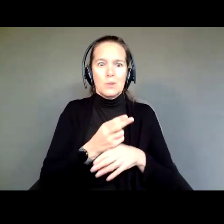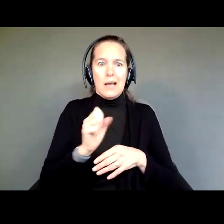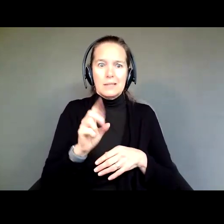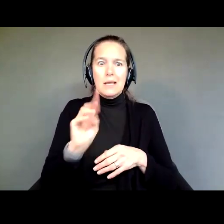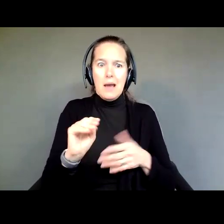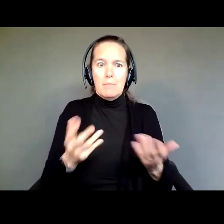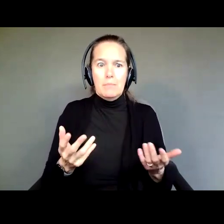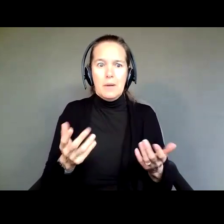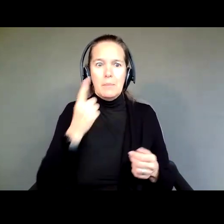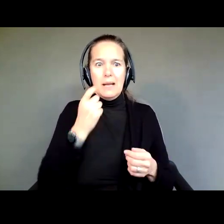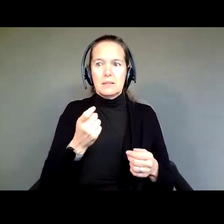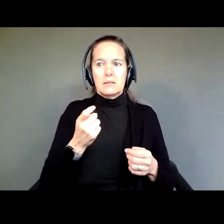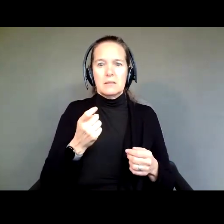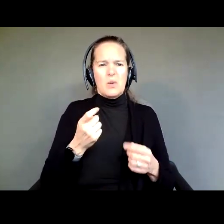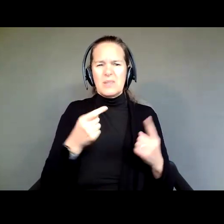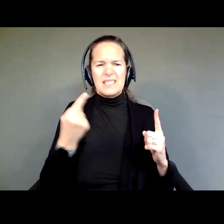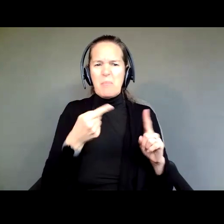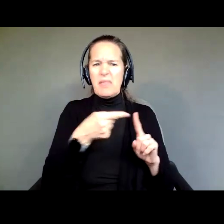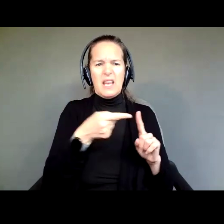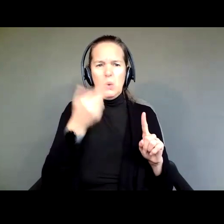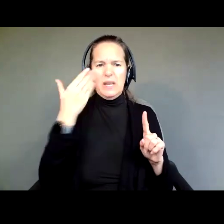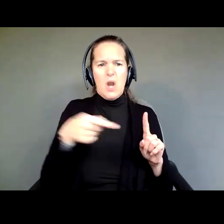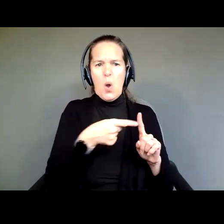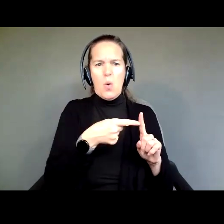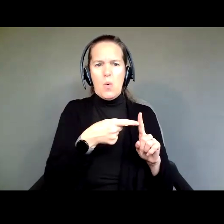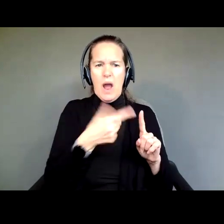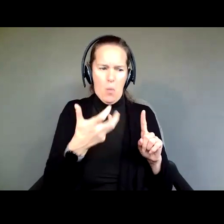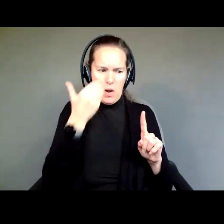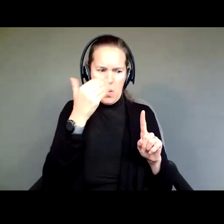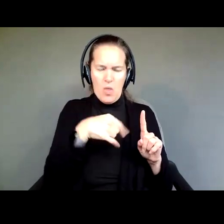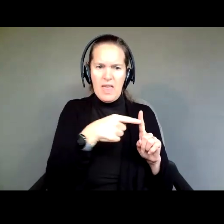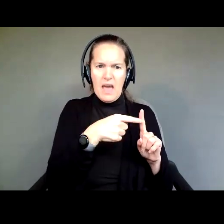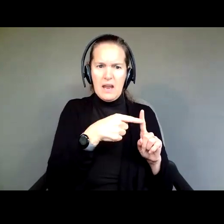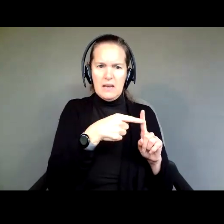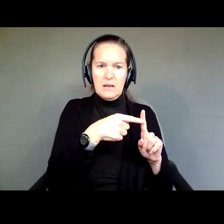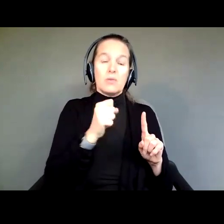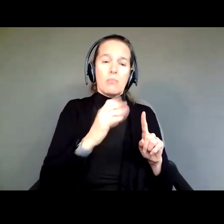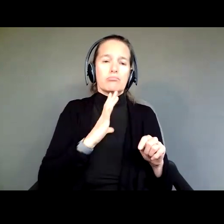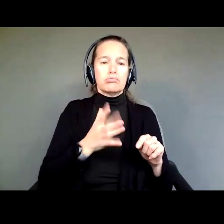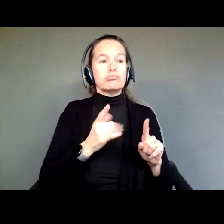you didn't know and there was something you wanted to know, and you went to someone who